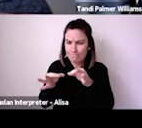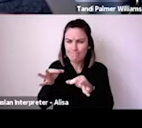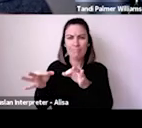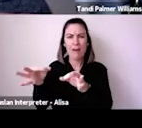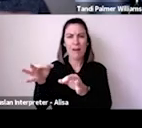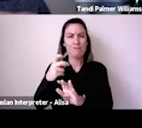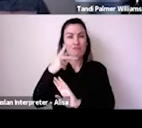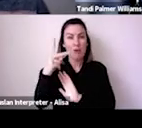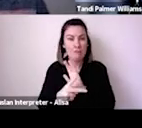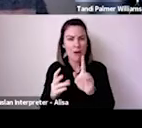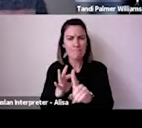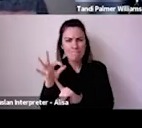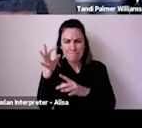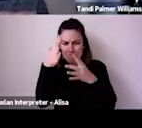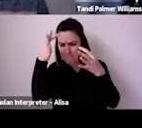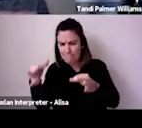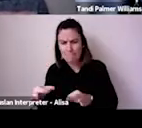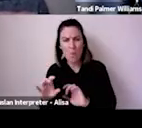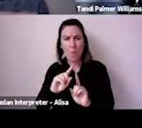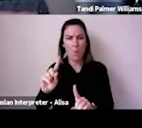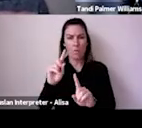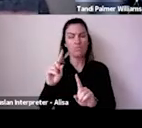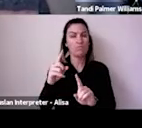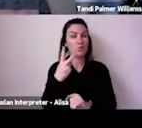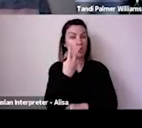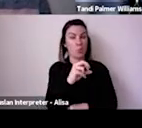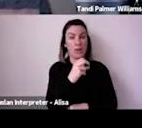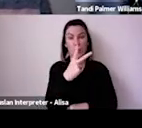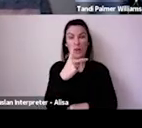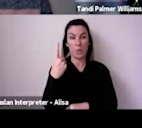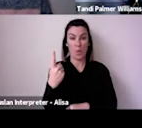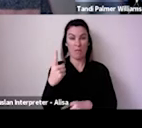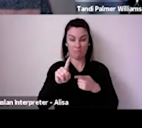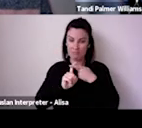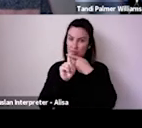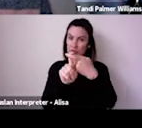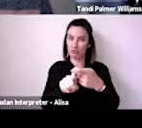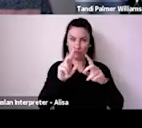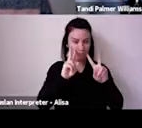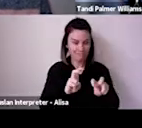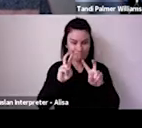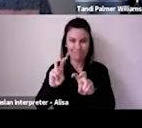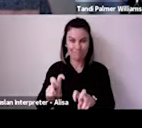Today we're lucky to be joined by Alan Brown and Megan Bander, from WolfBrown in the USA.